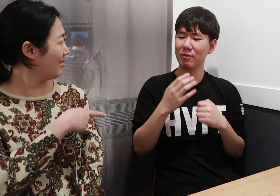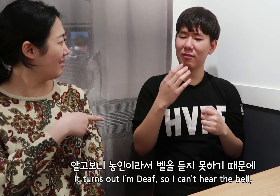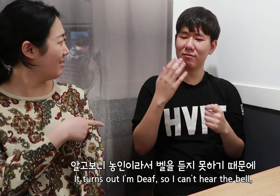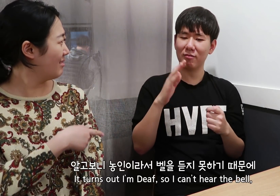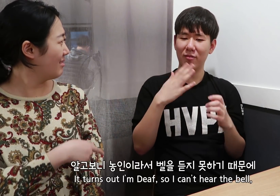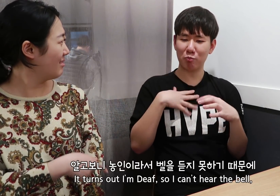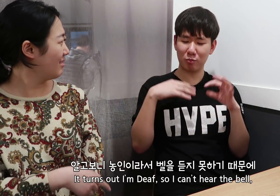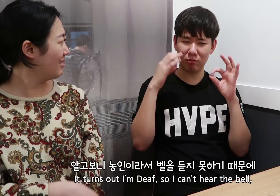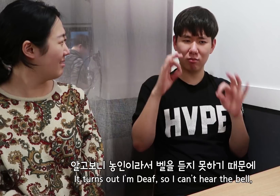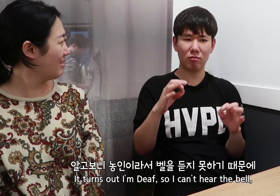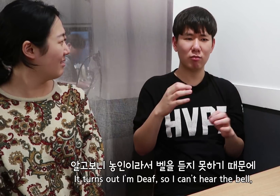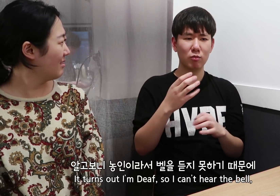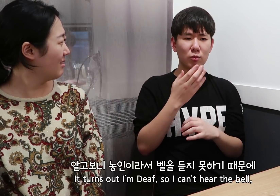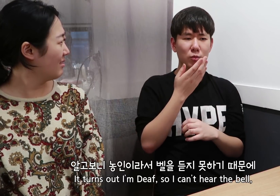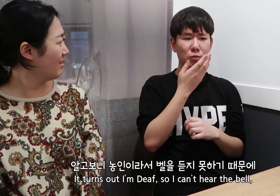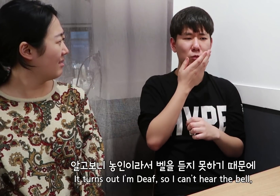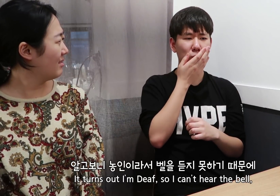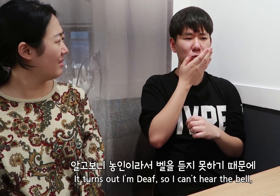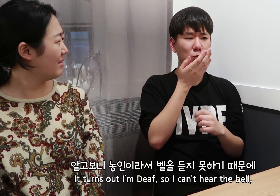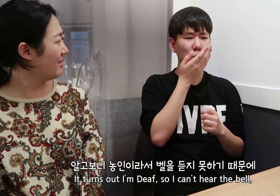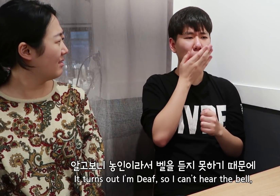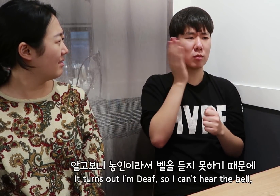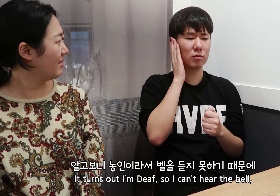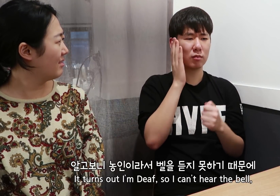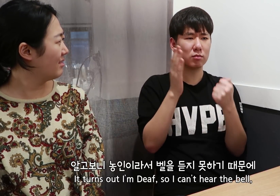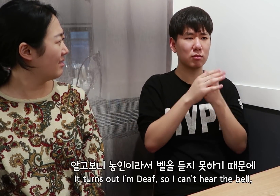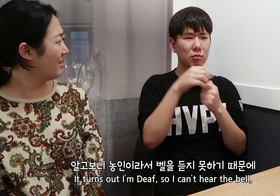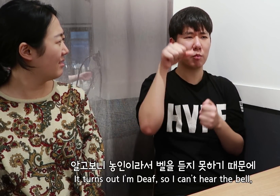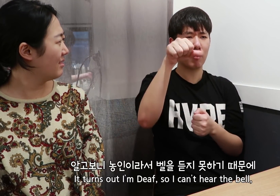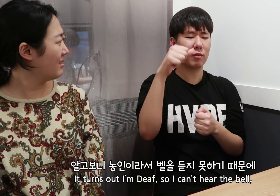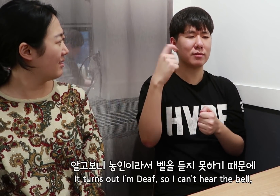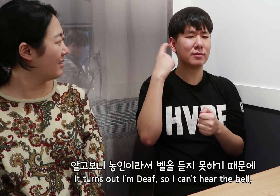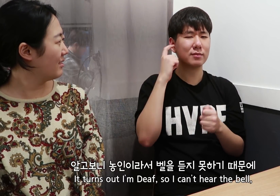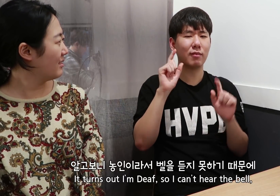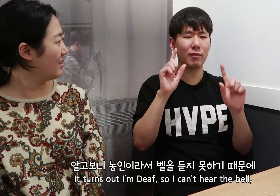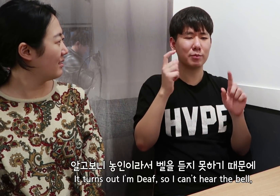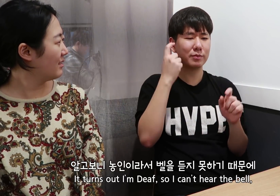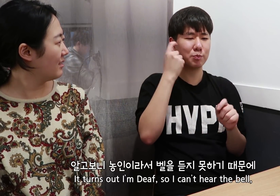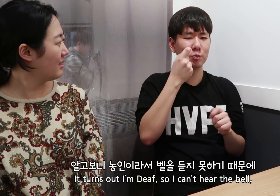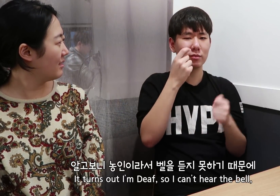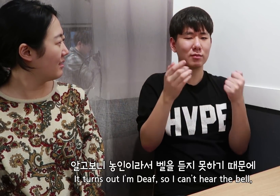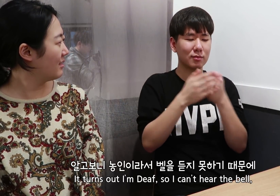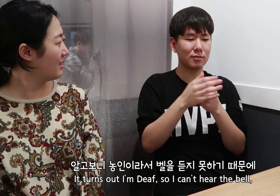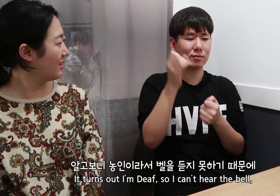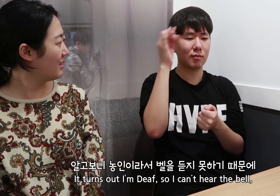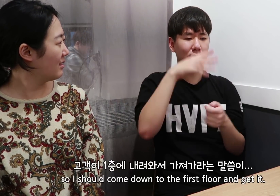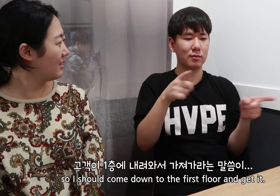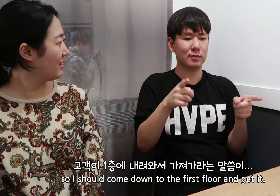It turns out I’m Deaf, so I can’t hear the bell,